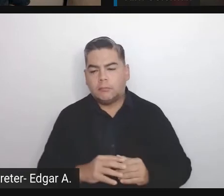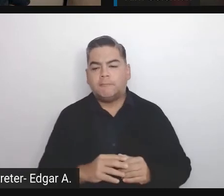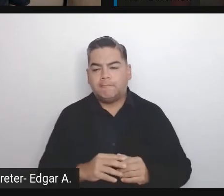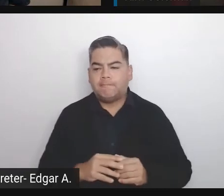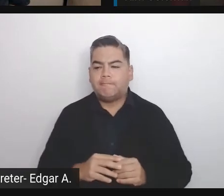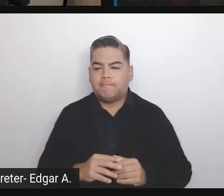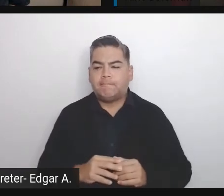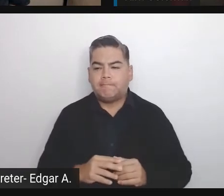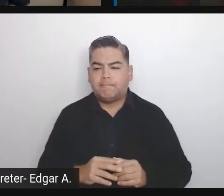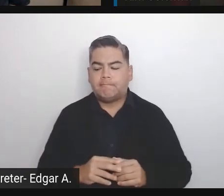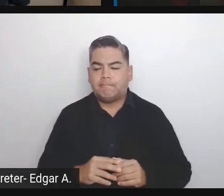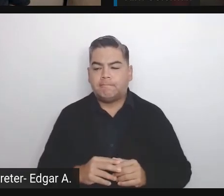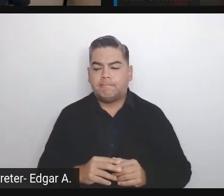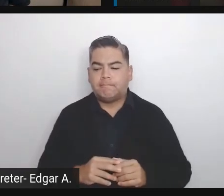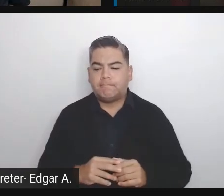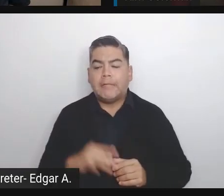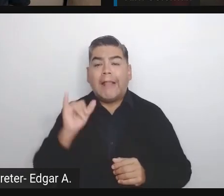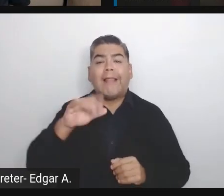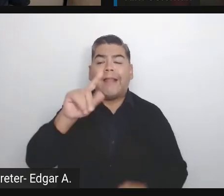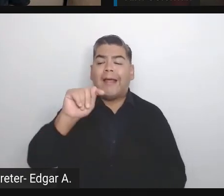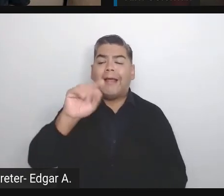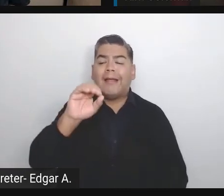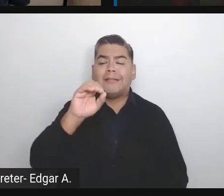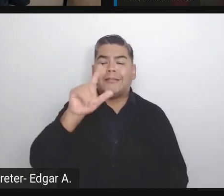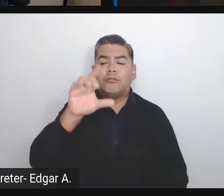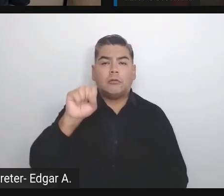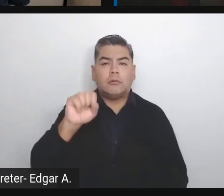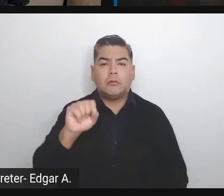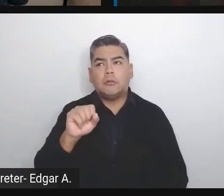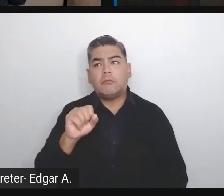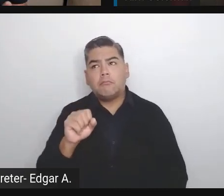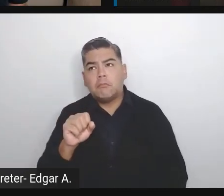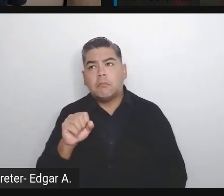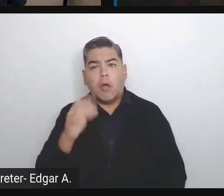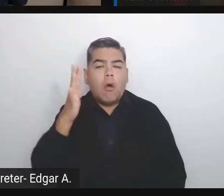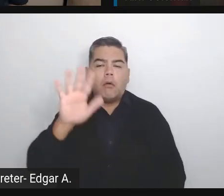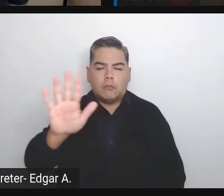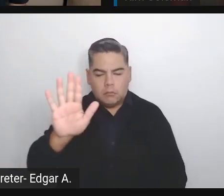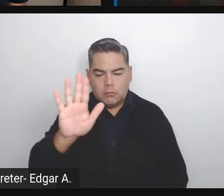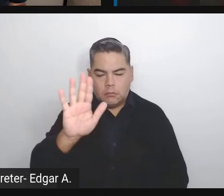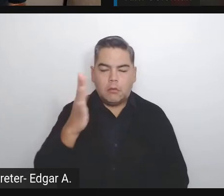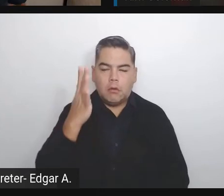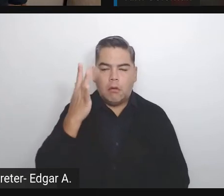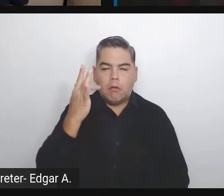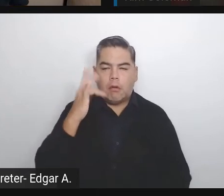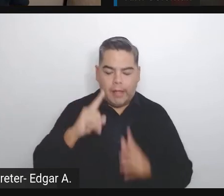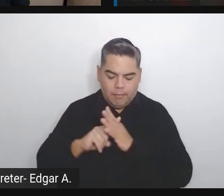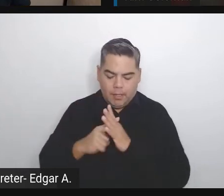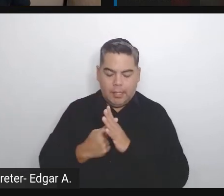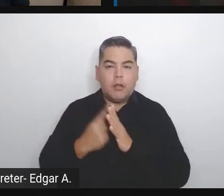Using those tools like I said it should take because at it's the beginning. It's always a bit trial and error.